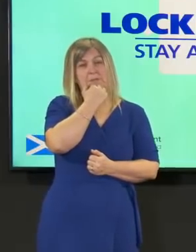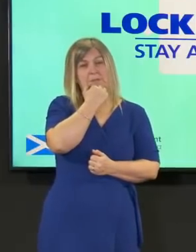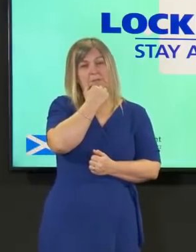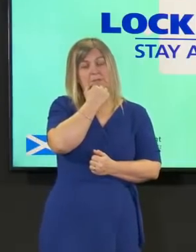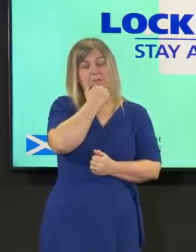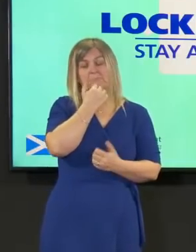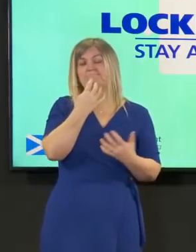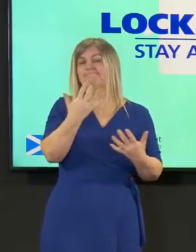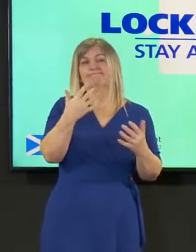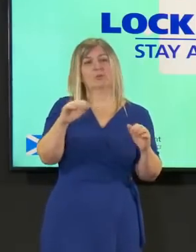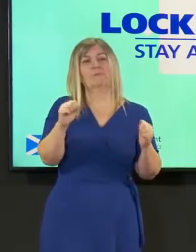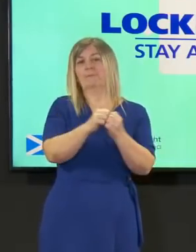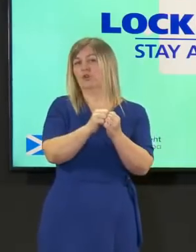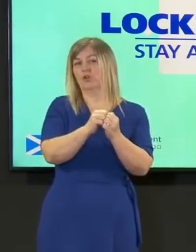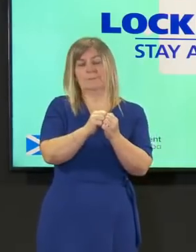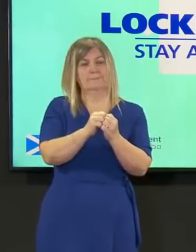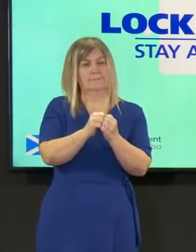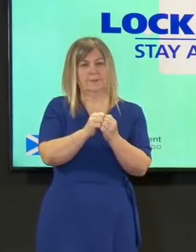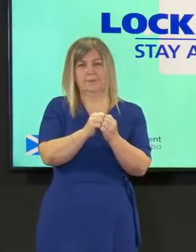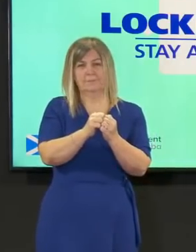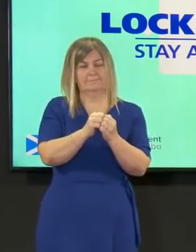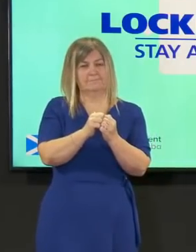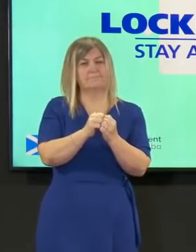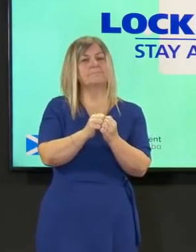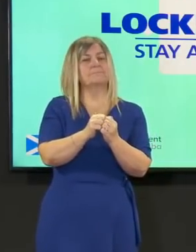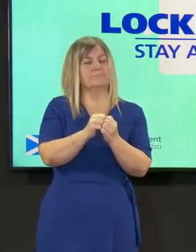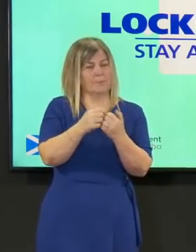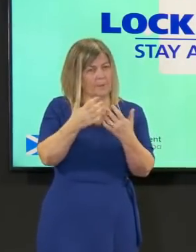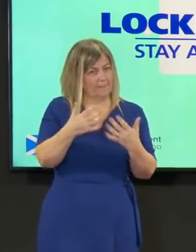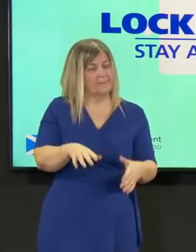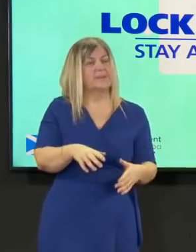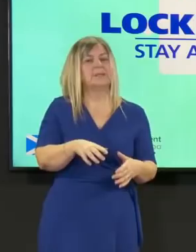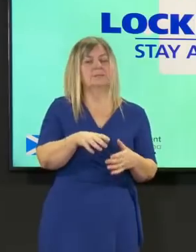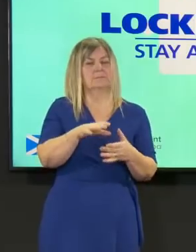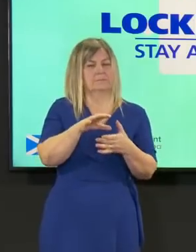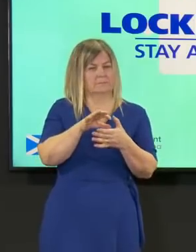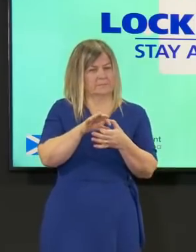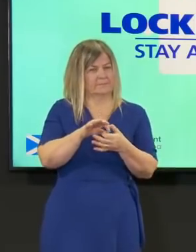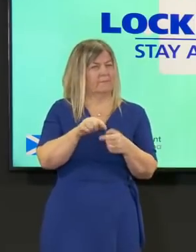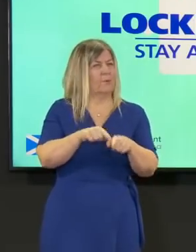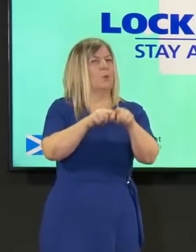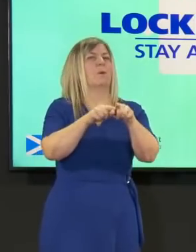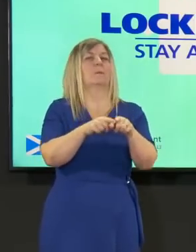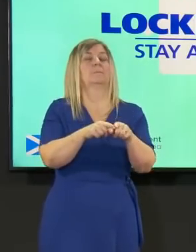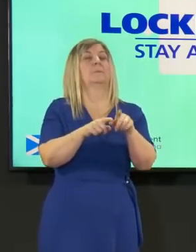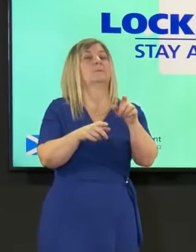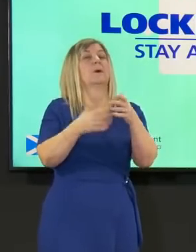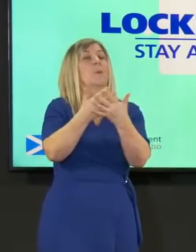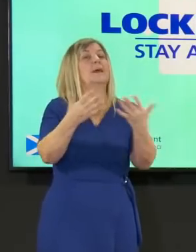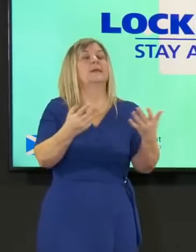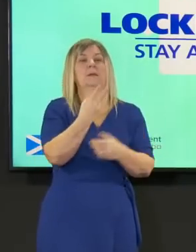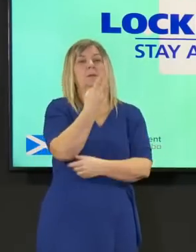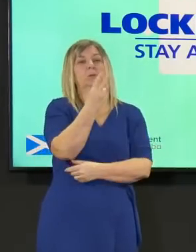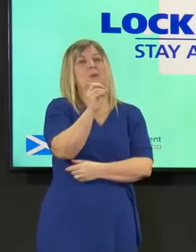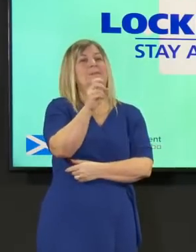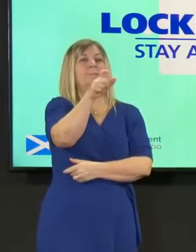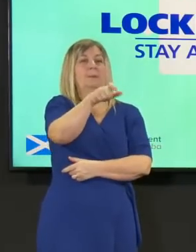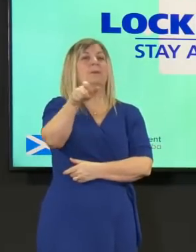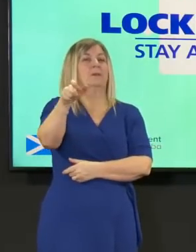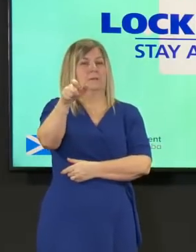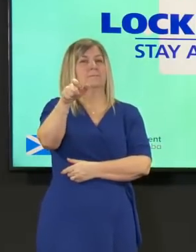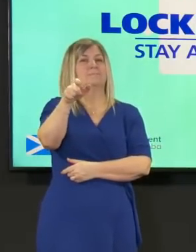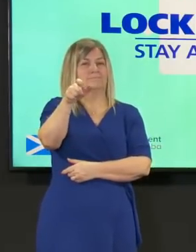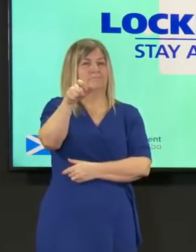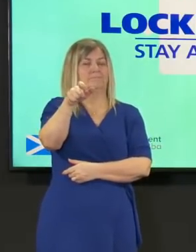we do know and have contacted 20 passengers on that london to aberdeen flight there is more